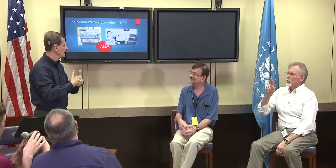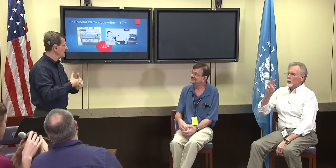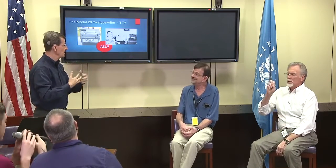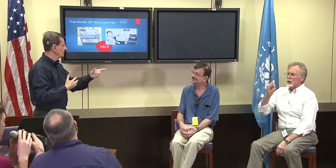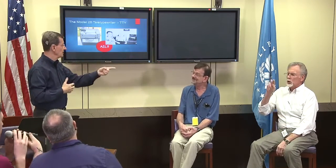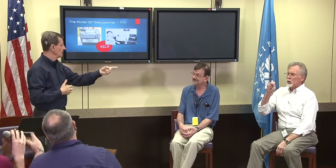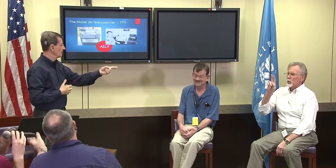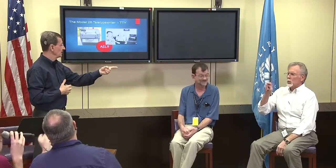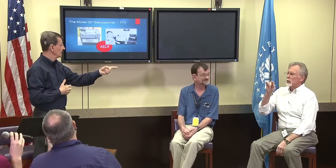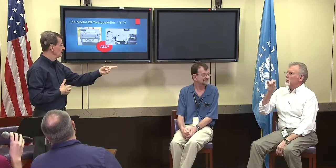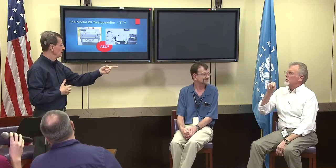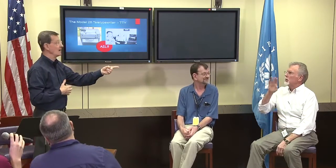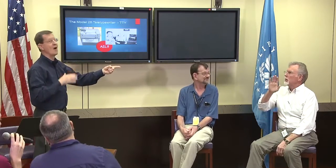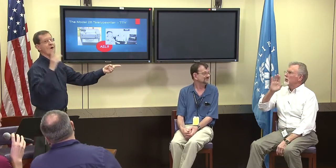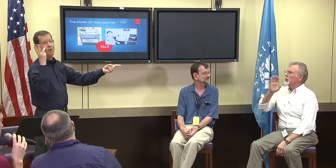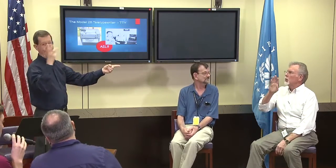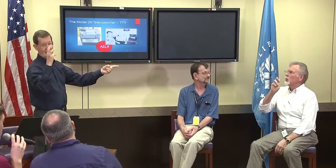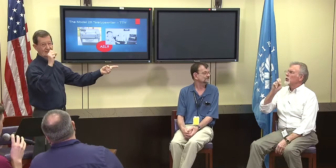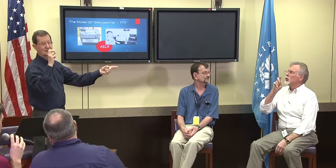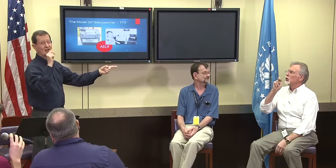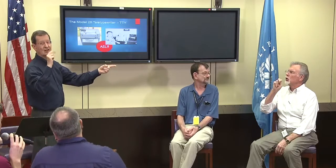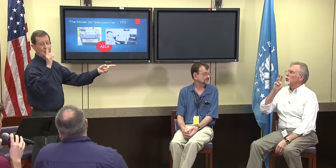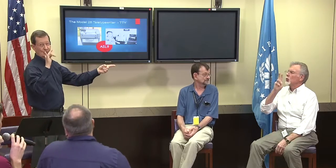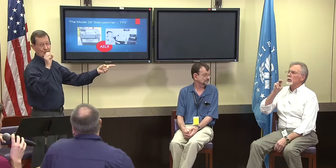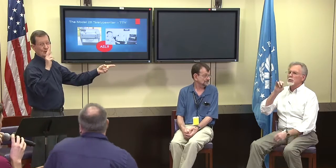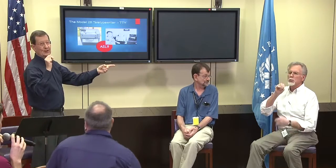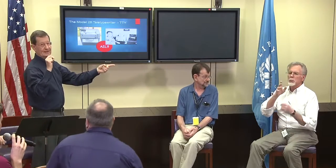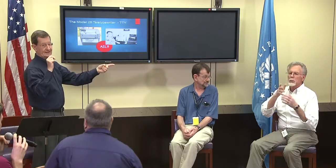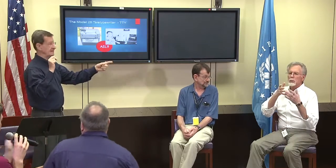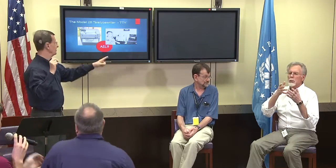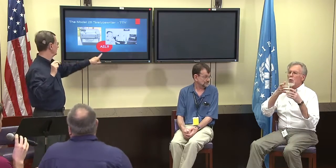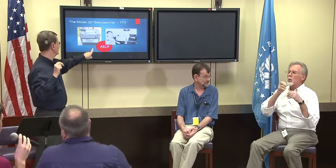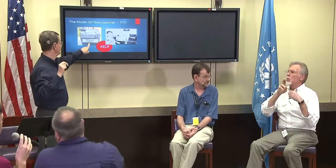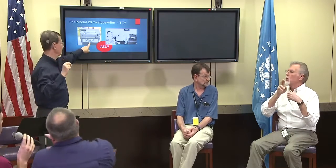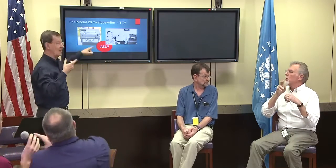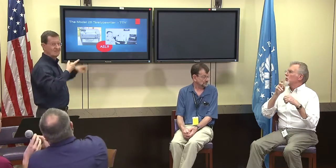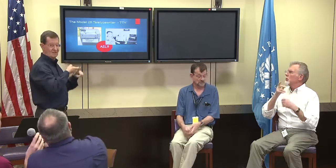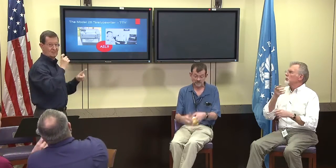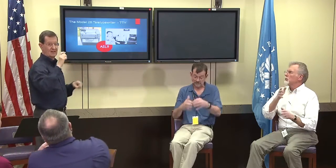Gerald Voltman: Fred is asking, where was that machine from? Where was that made?